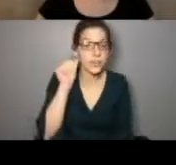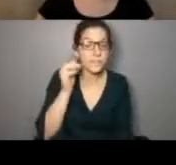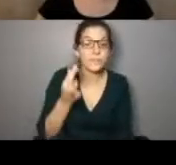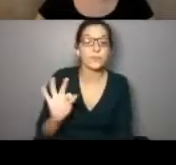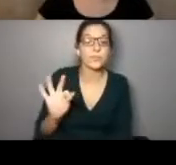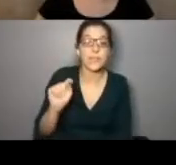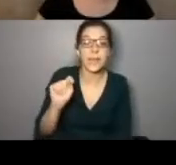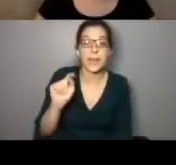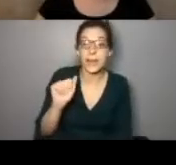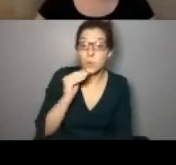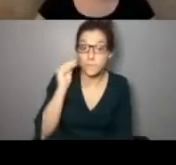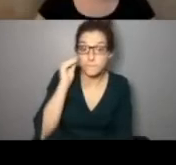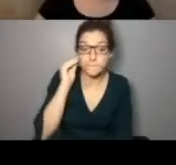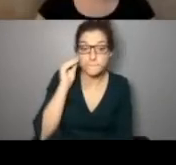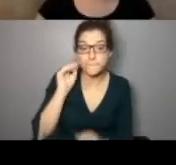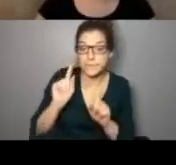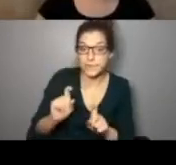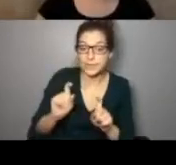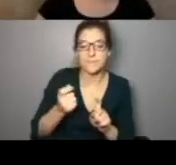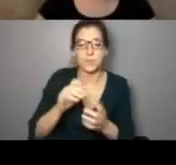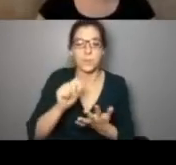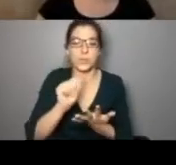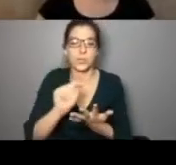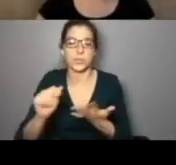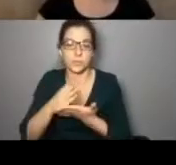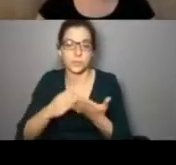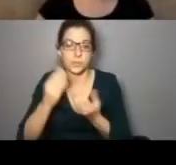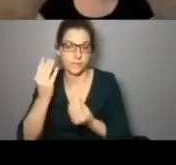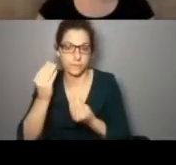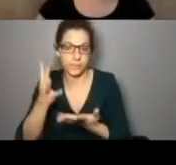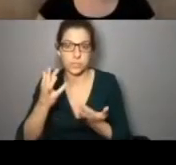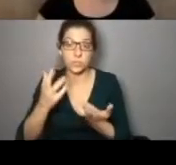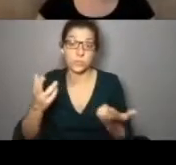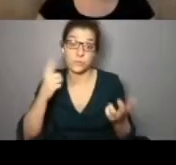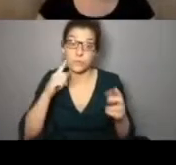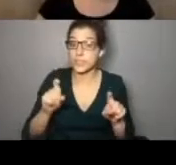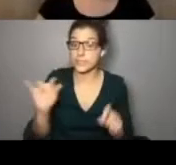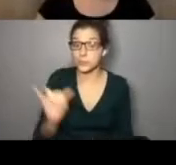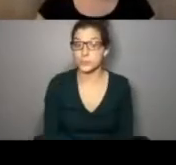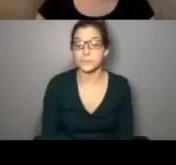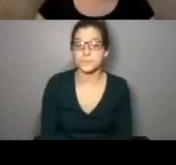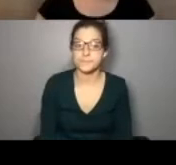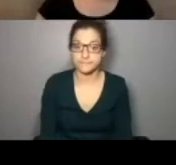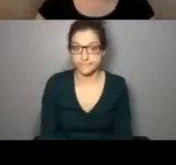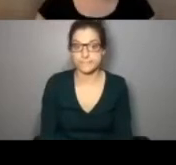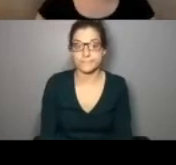website that launched yesterday for your free at- home COVID tests. And a few other